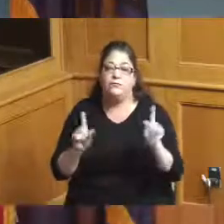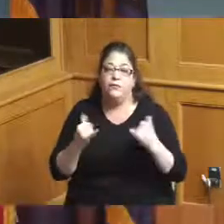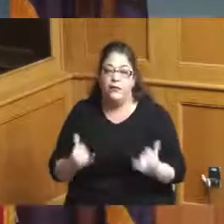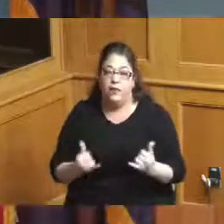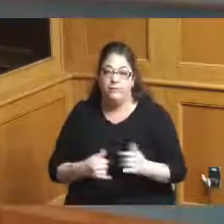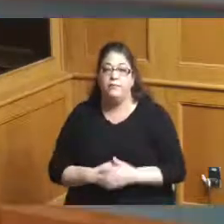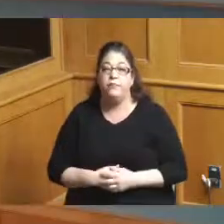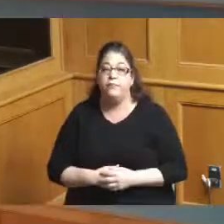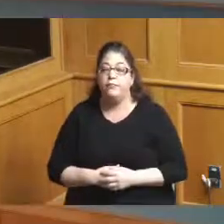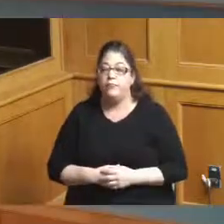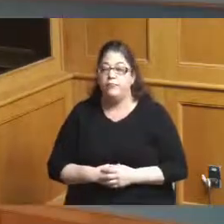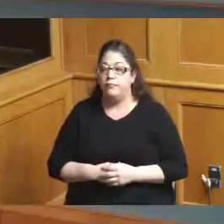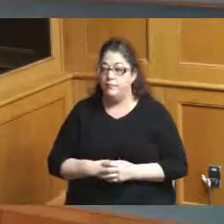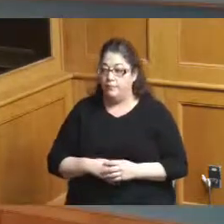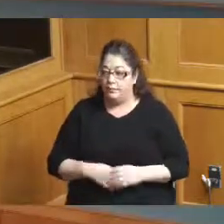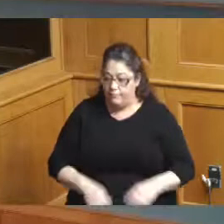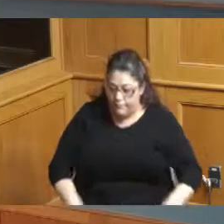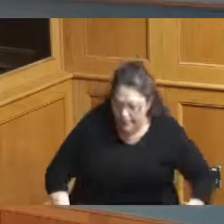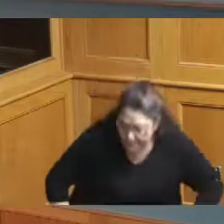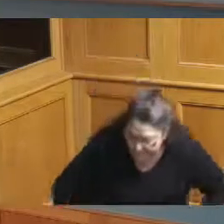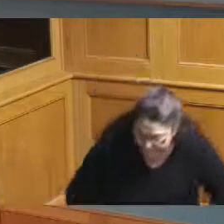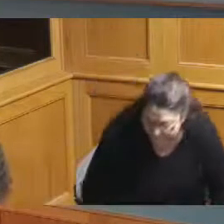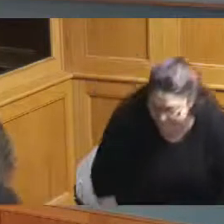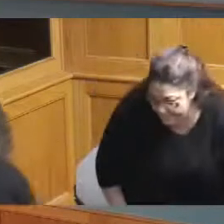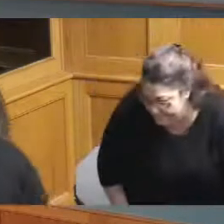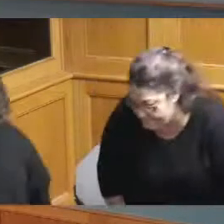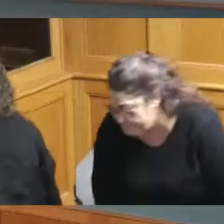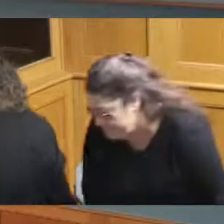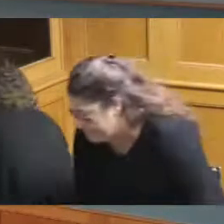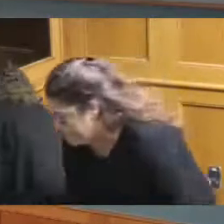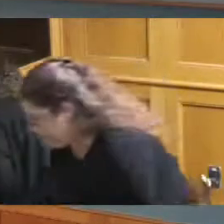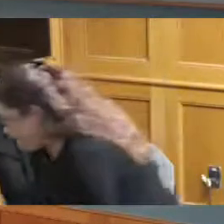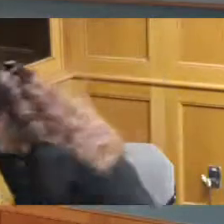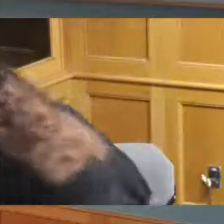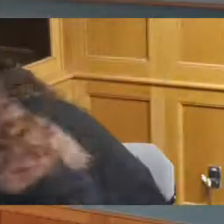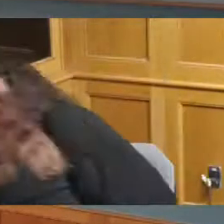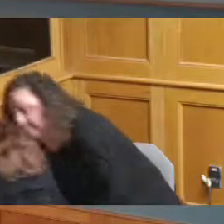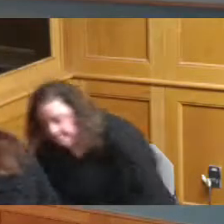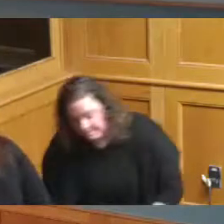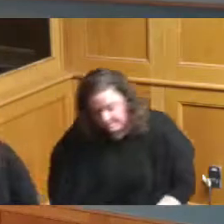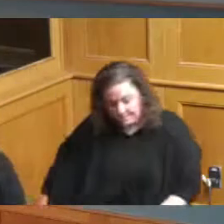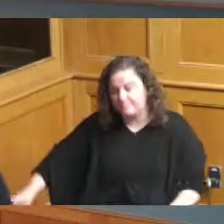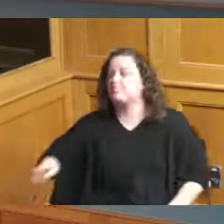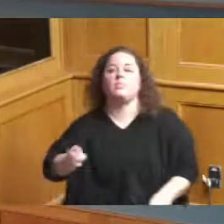the people that are present here that thought you might be able to speak comments are accepted on